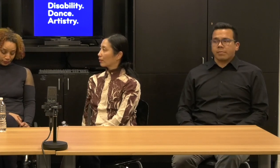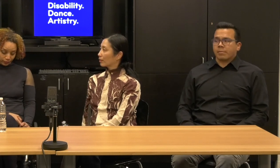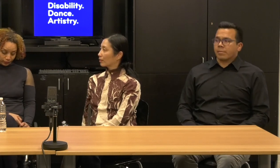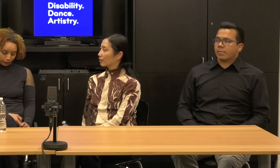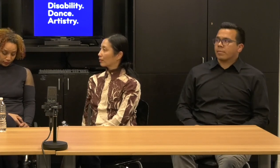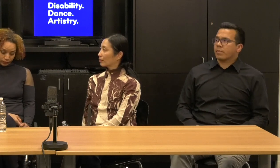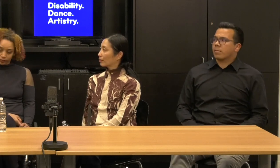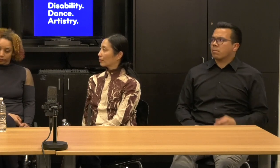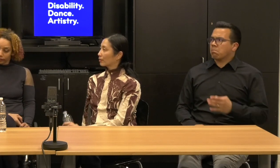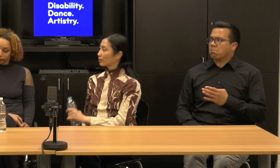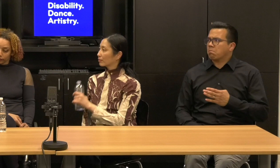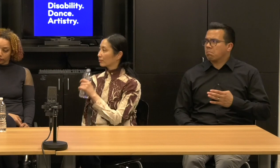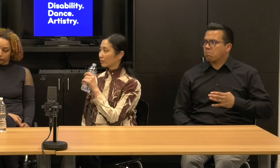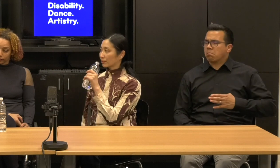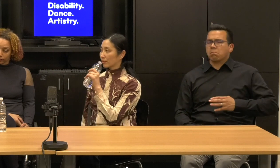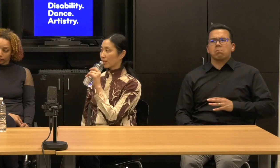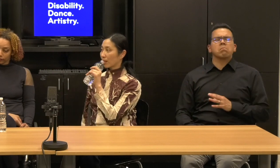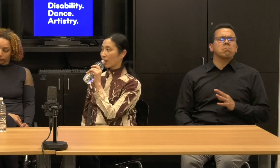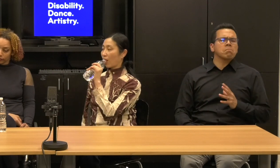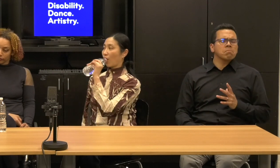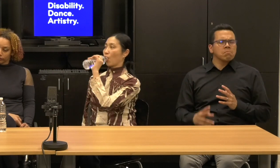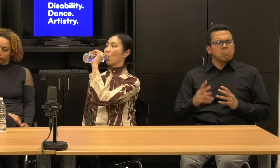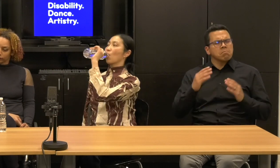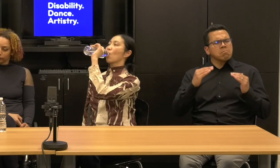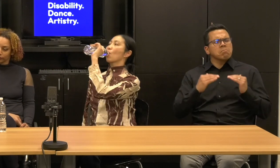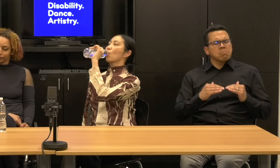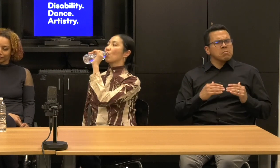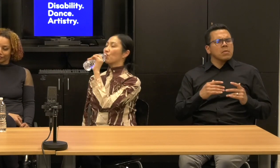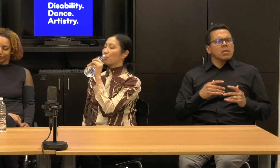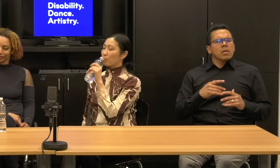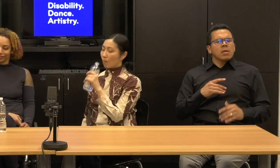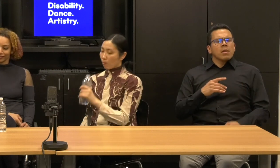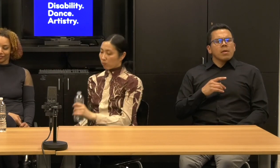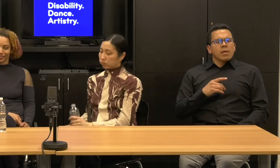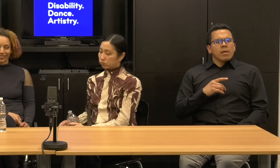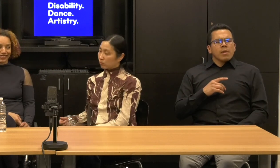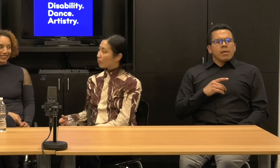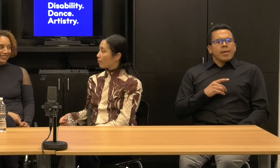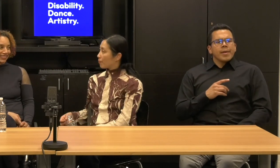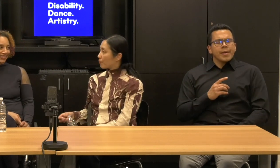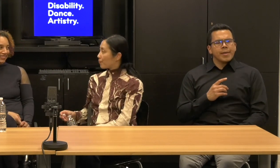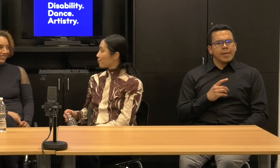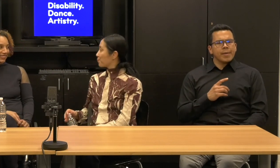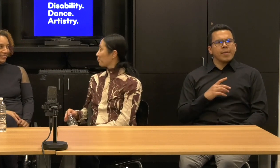Um, let's see, uh, where do we think disability dance is going?